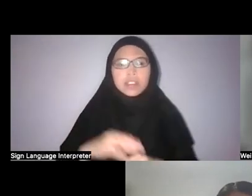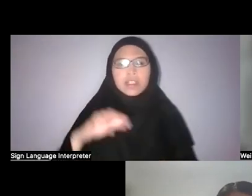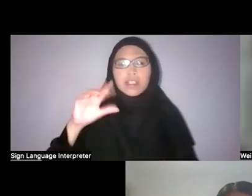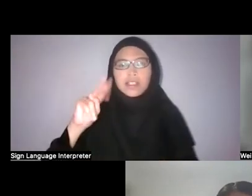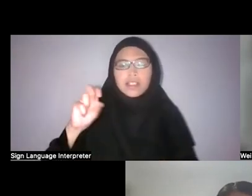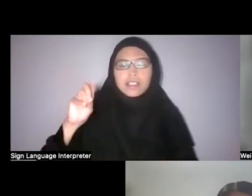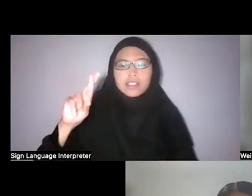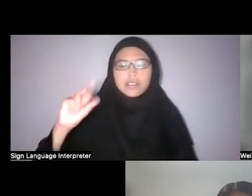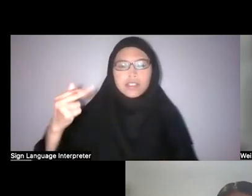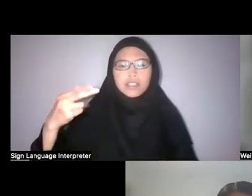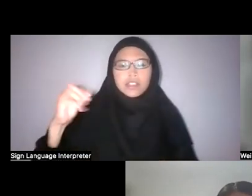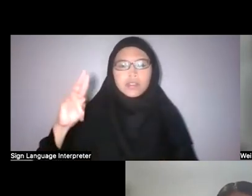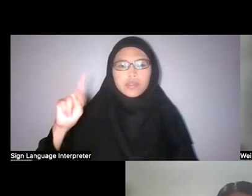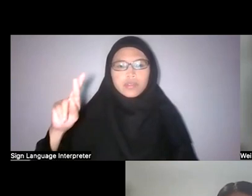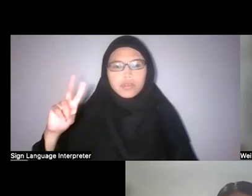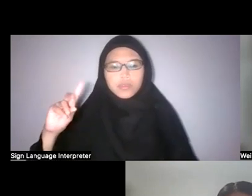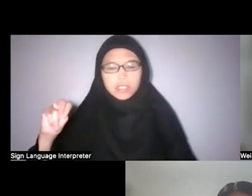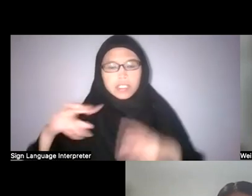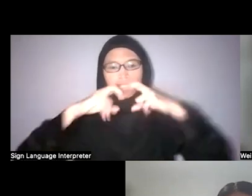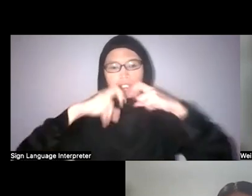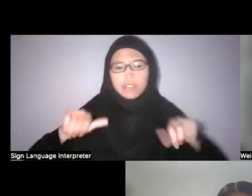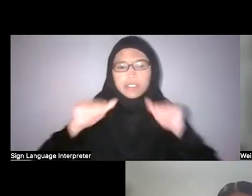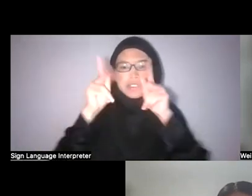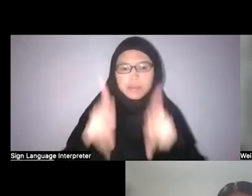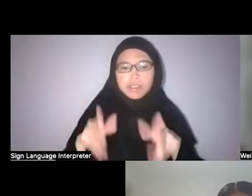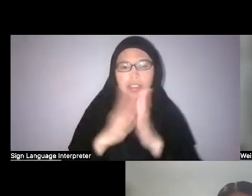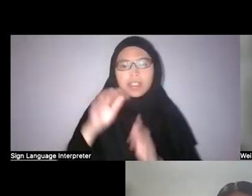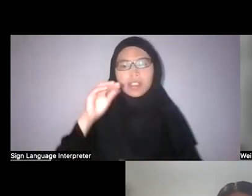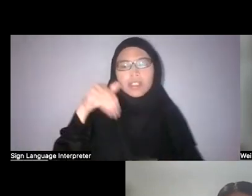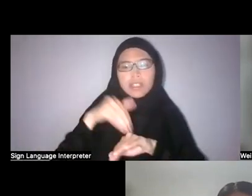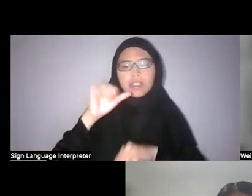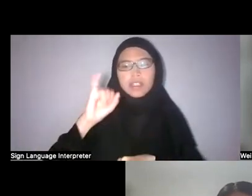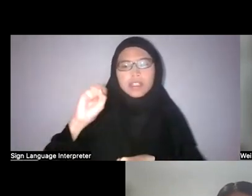Prior to that, she was an Associate Curator at the Malay Heritage Centre